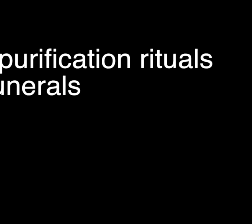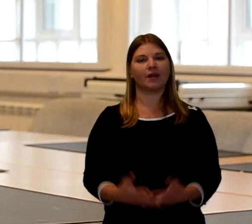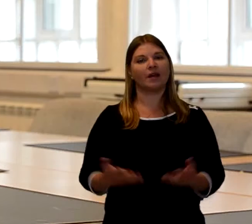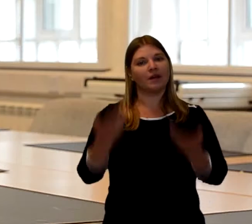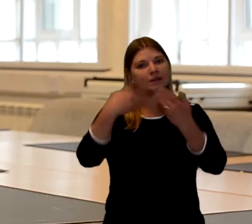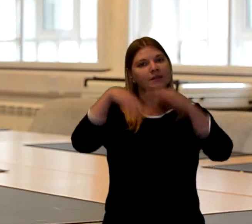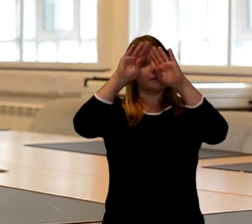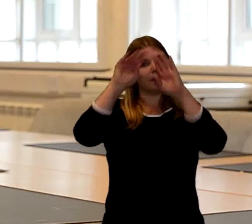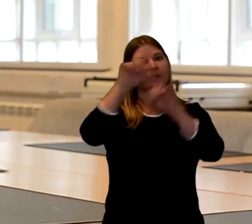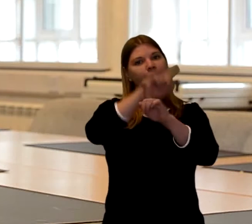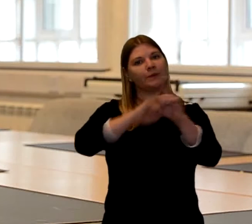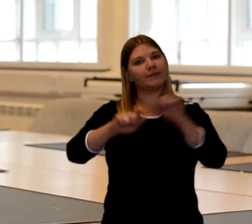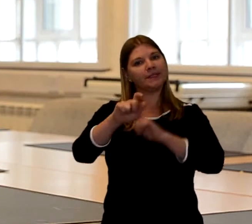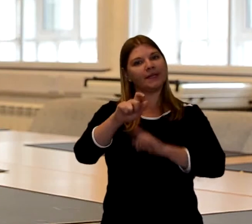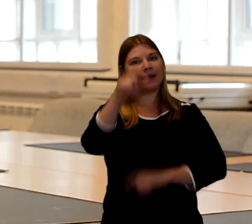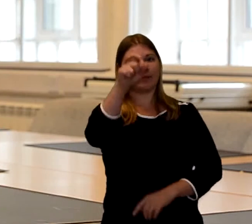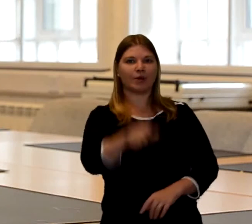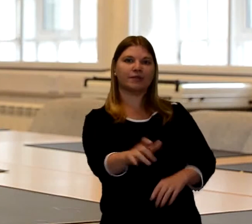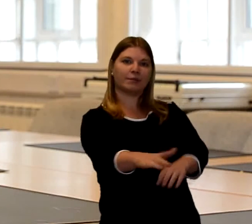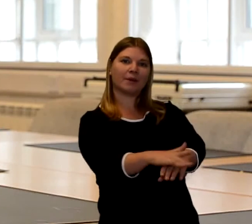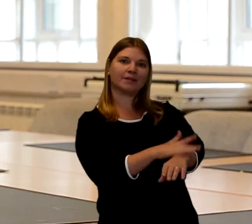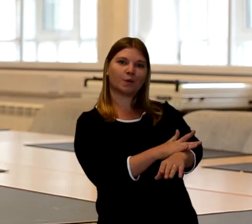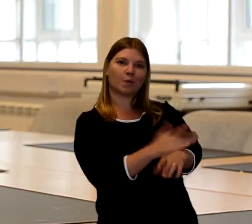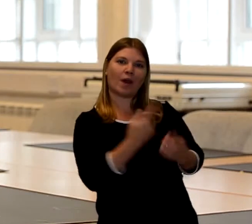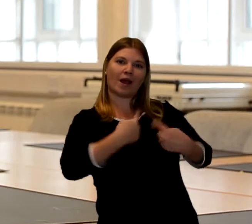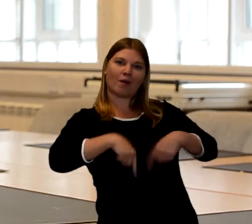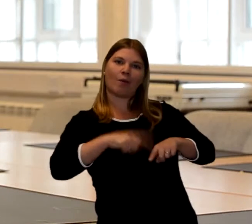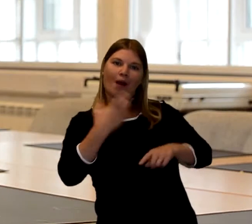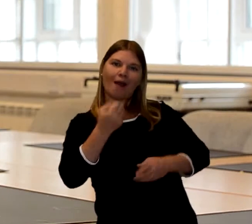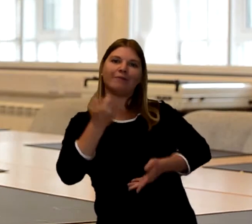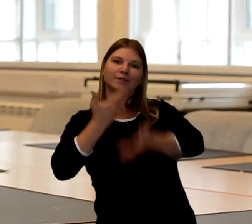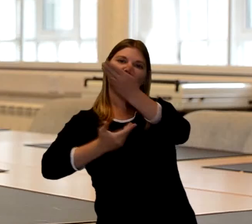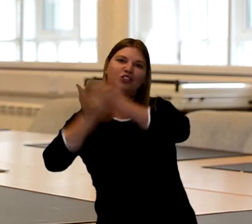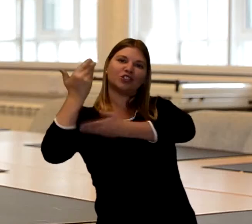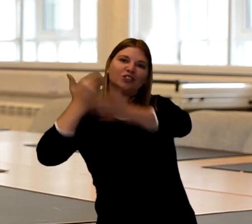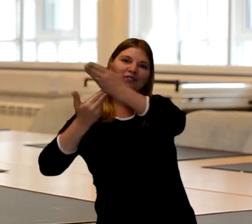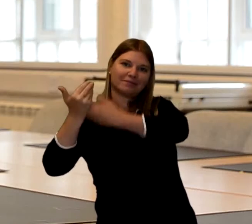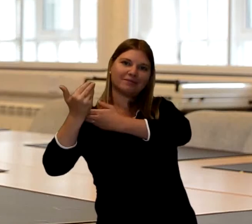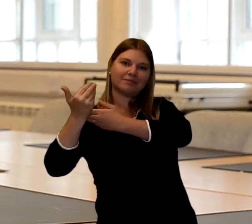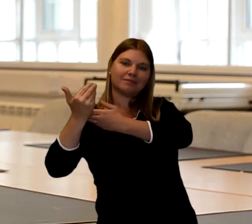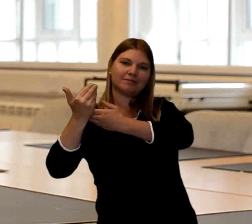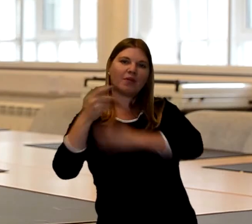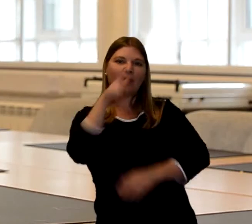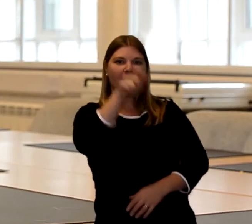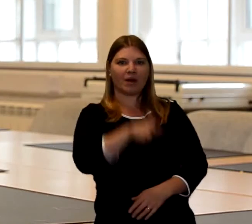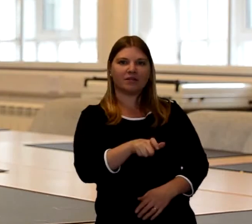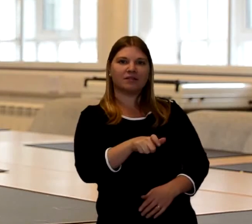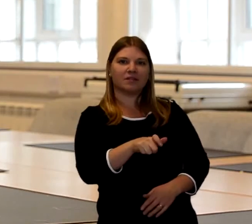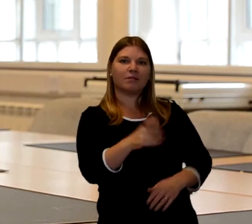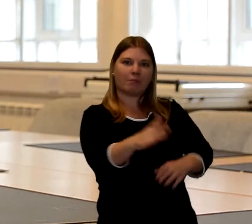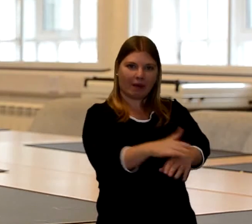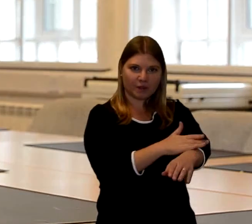When um someone passes away, the first tradition that we came across is that any clothes that they die in.